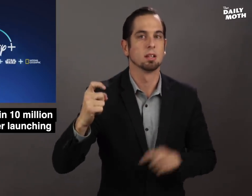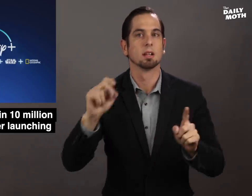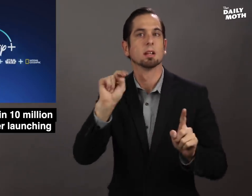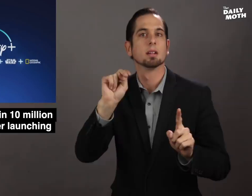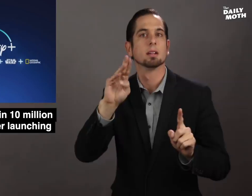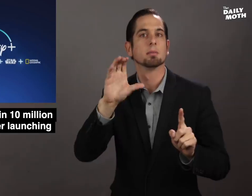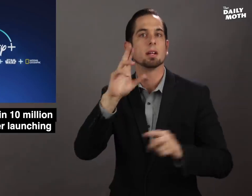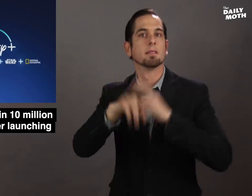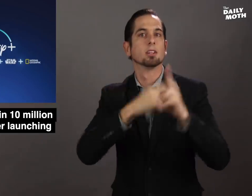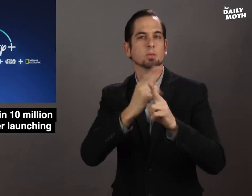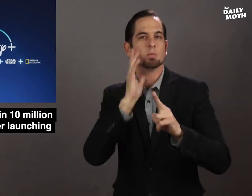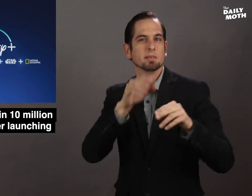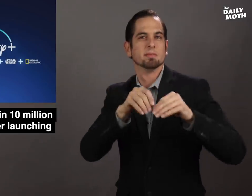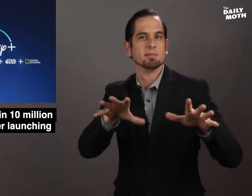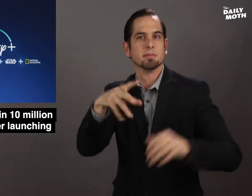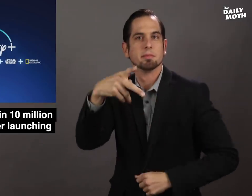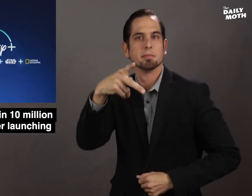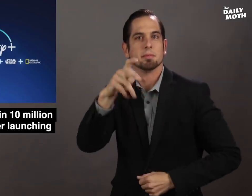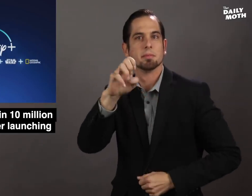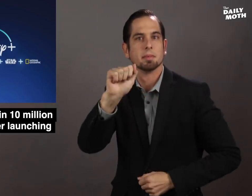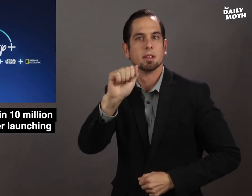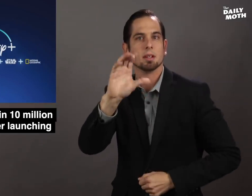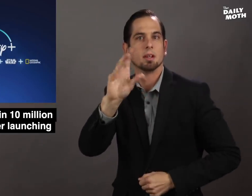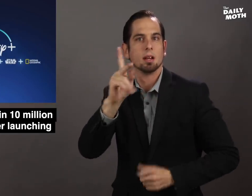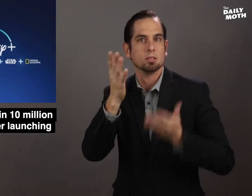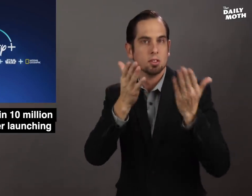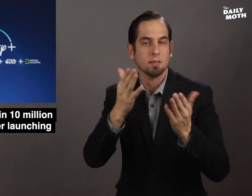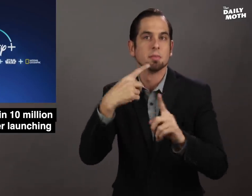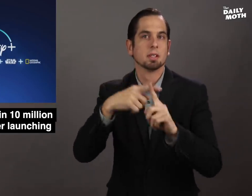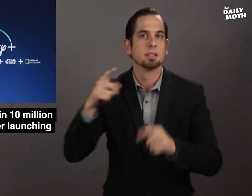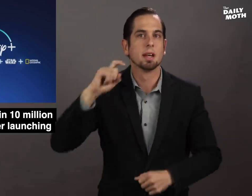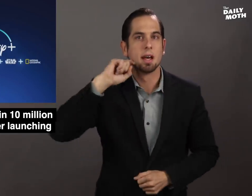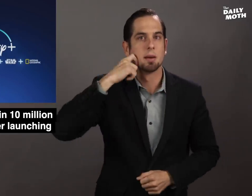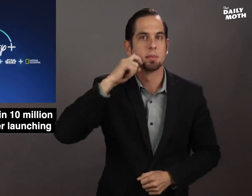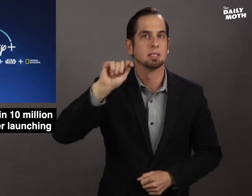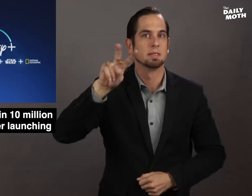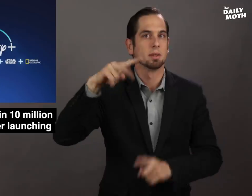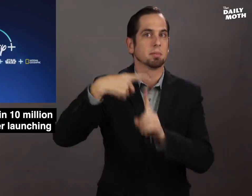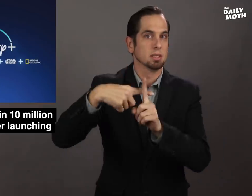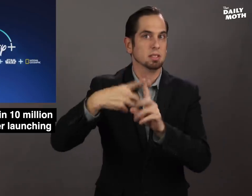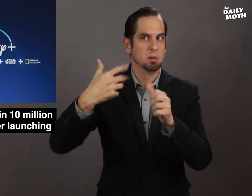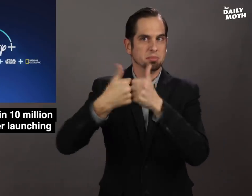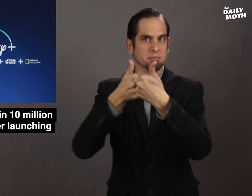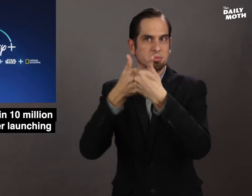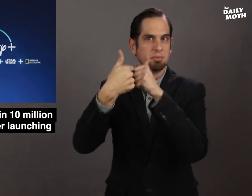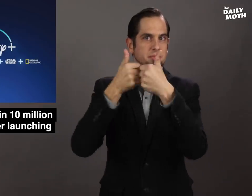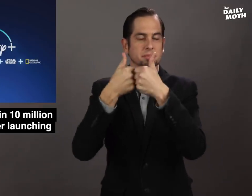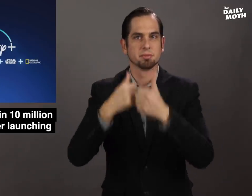NBCUniversal's upcoming "Peacock" service, and Apple TV Plus.